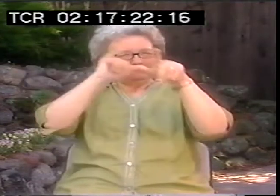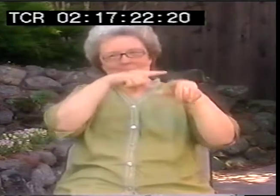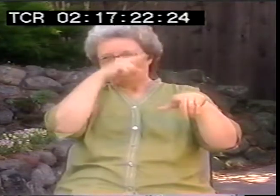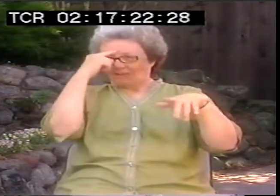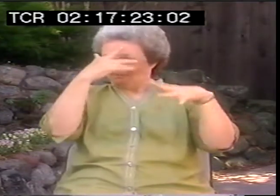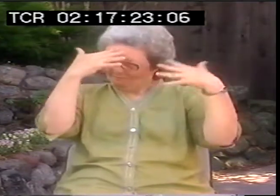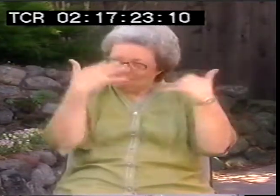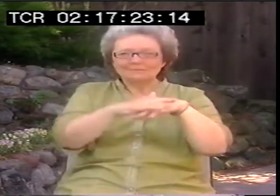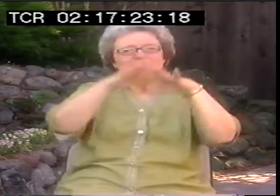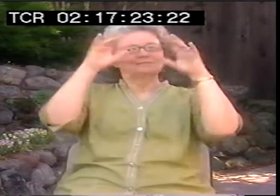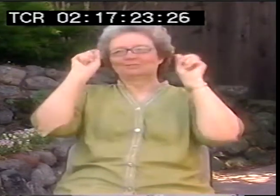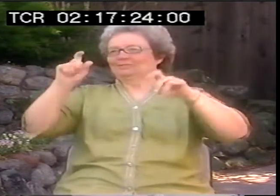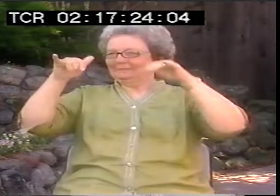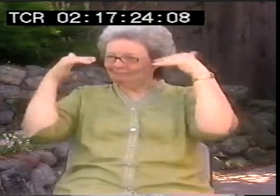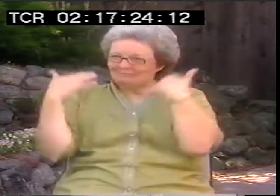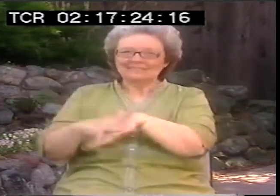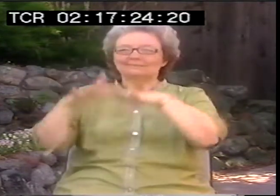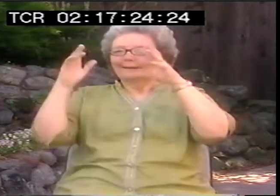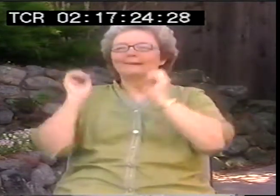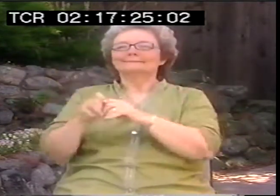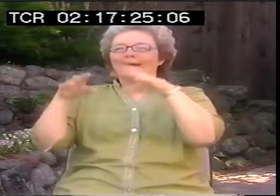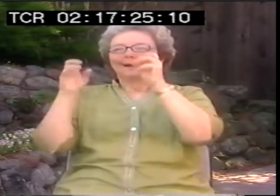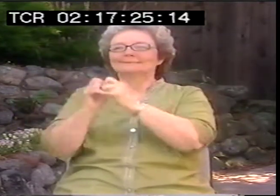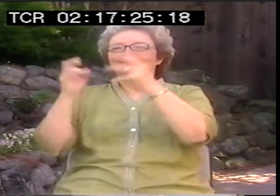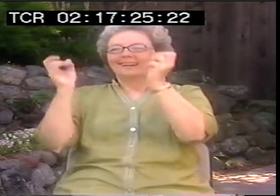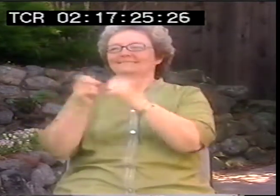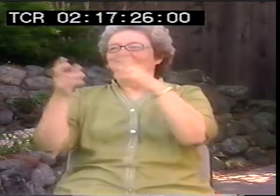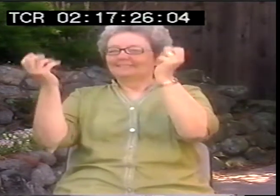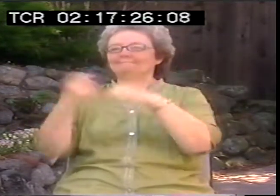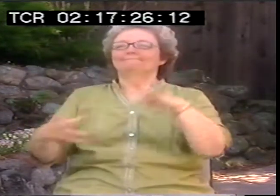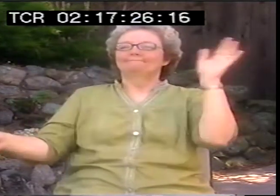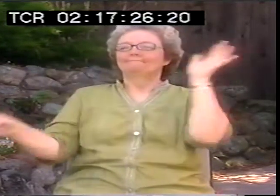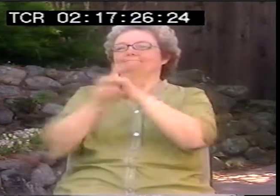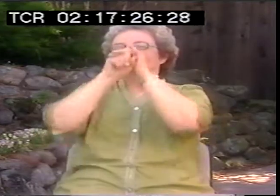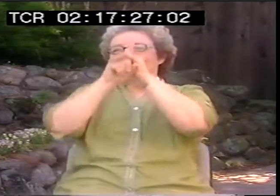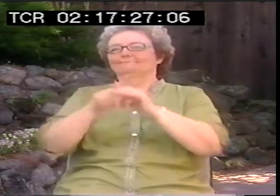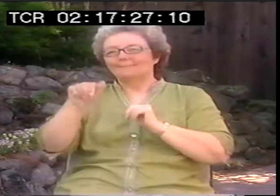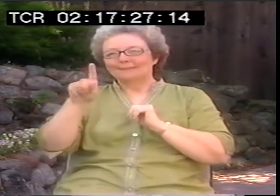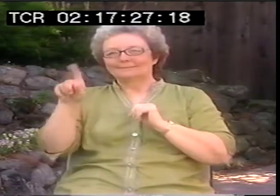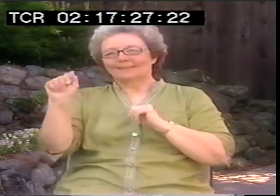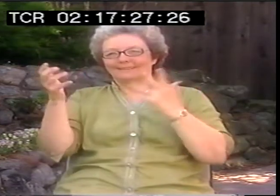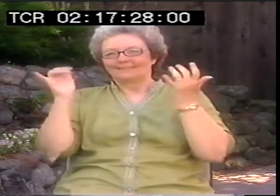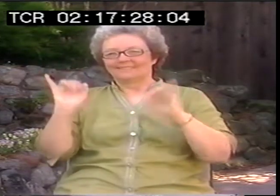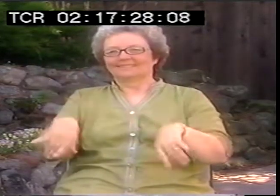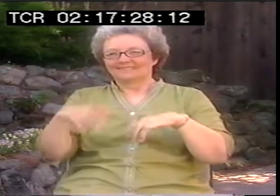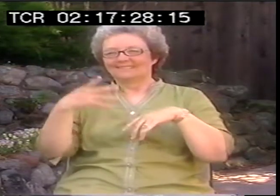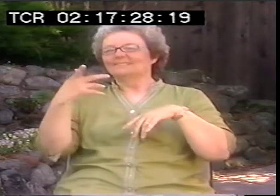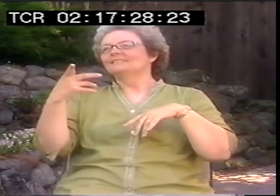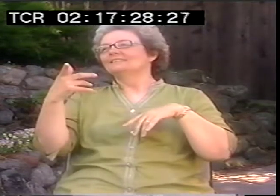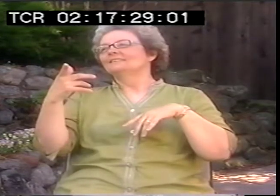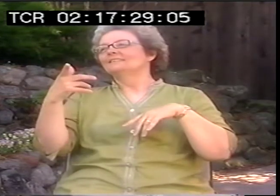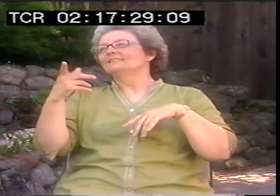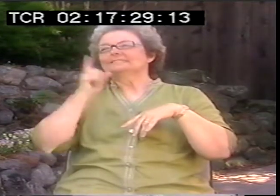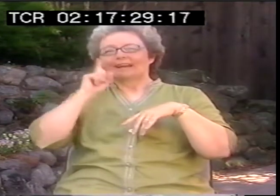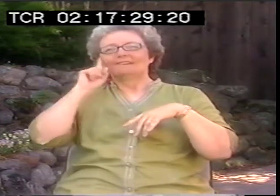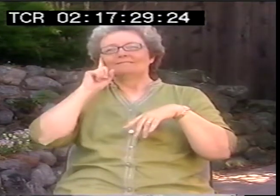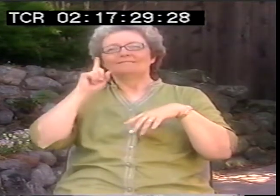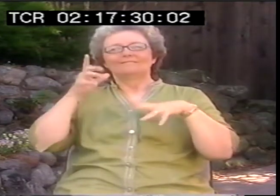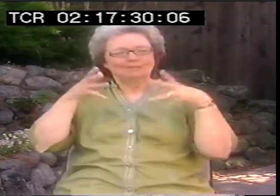So then everybody starts talking about mainstreaming. Everything had to be mainstream. Everybody has to be together. And then there was the Americans Disabilities Act